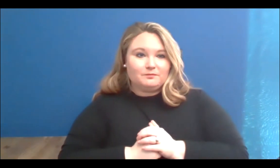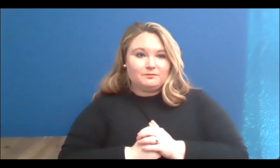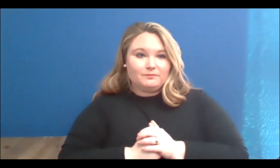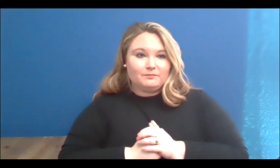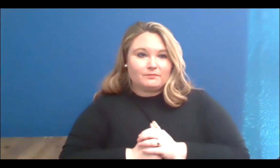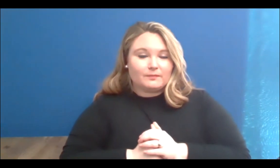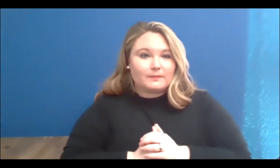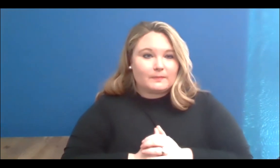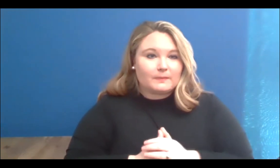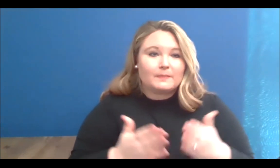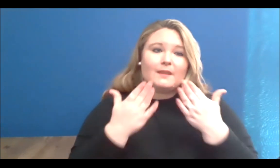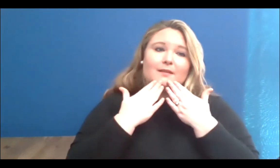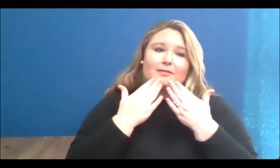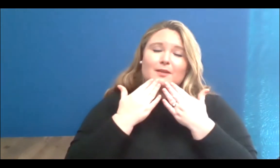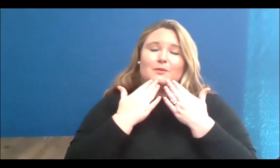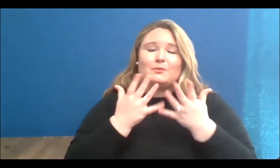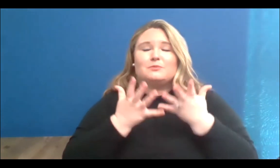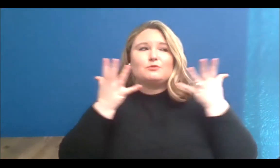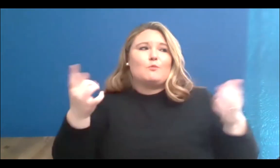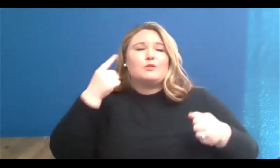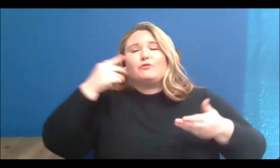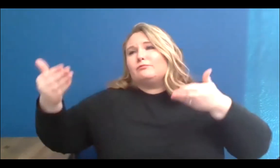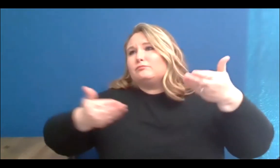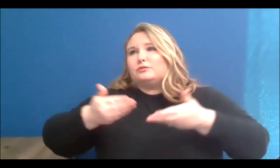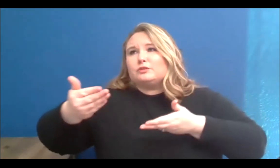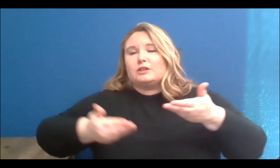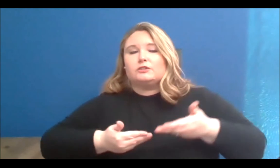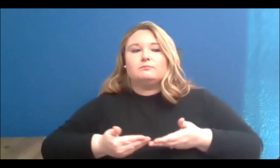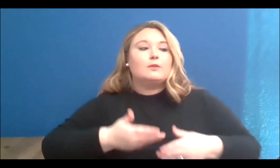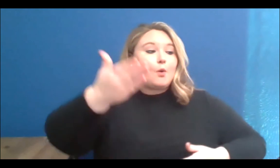Thank you Jason for the introduction, and welcome everyone who's tuning in